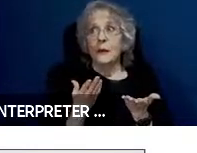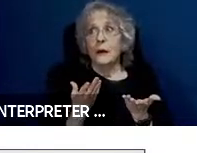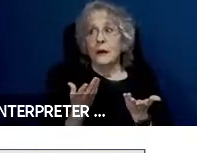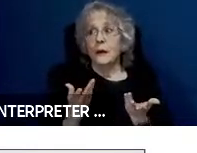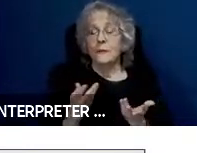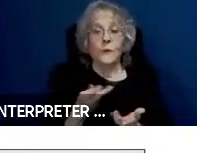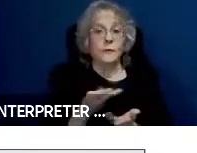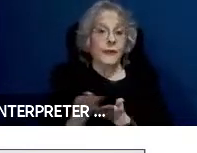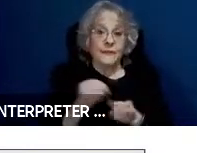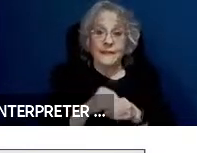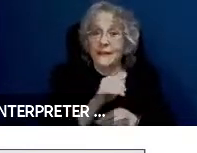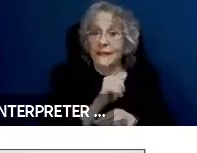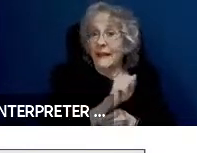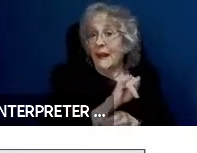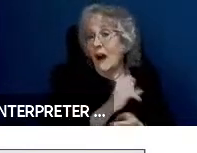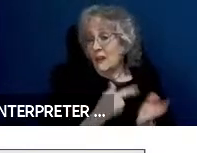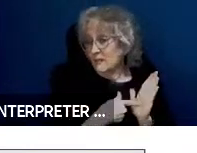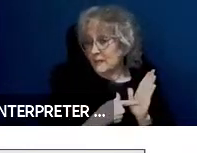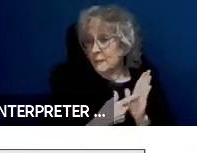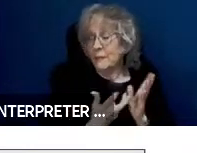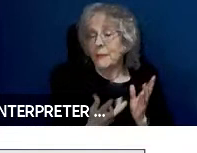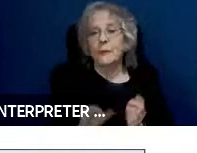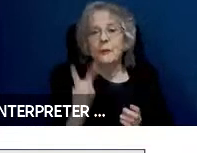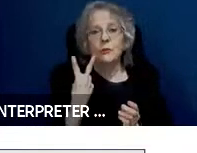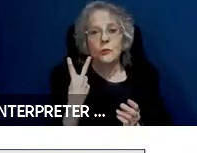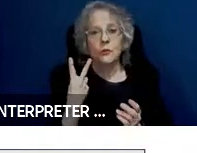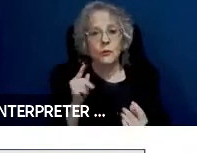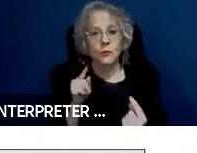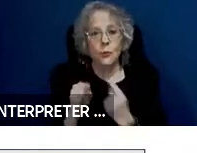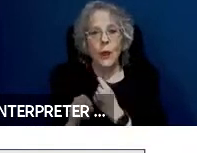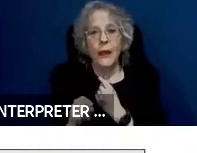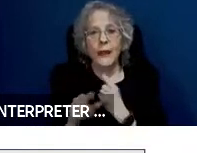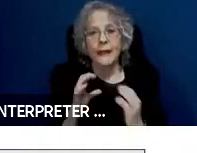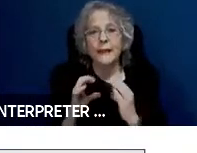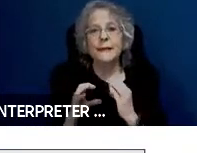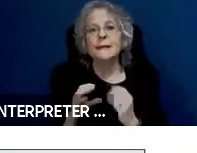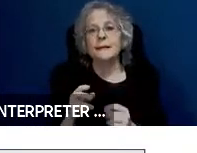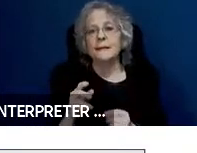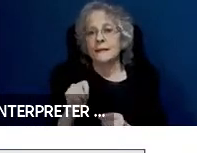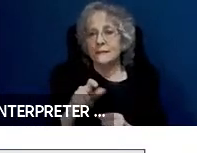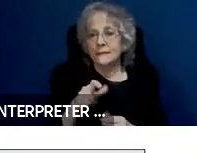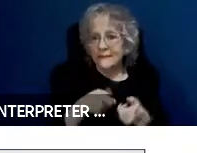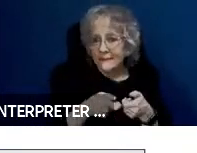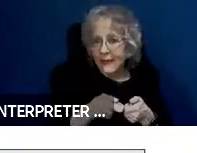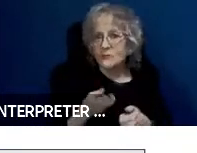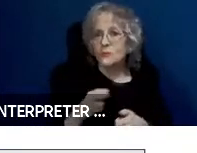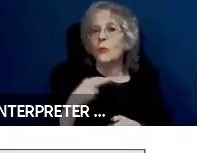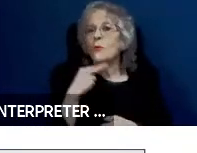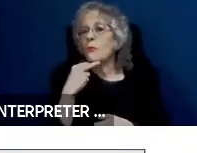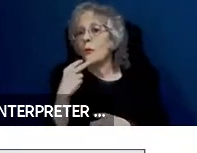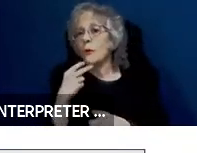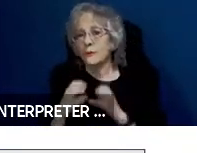would be a two-way voice communication or two-way text communication with the car staff. That would